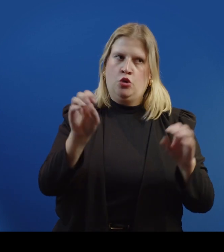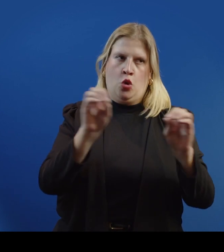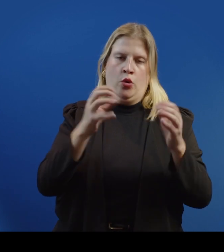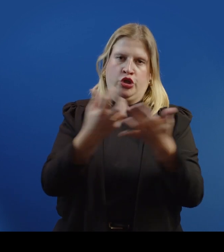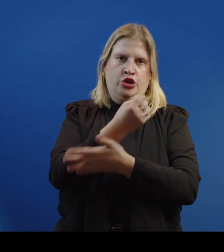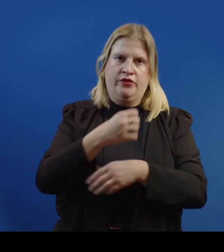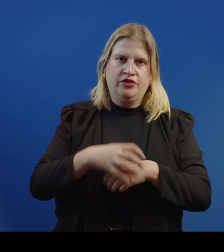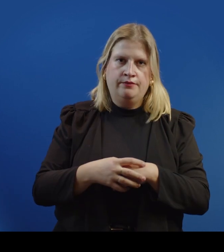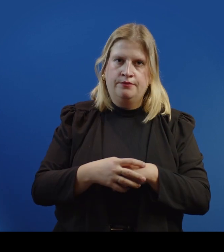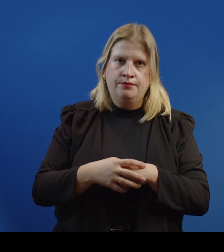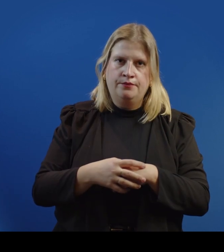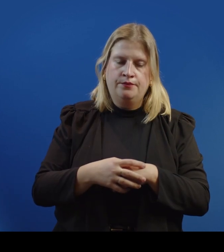No one.